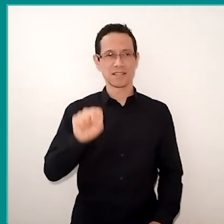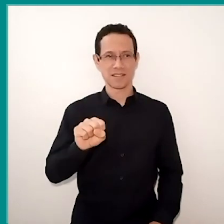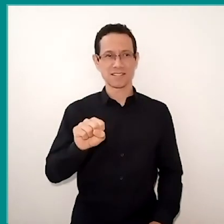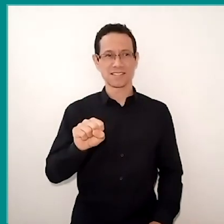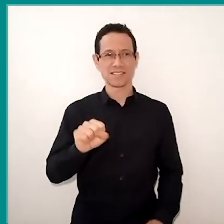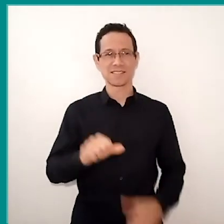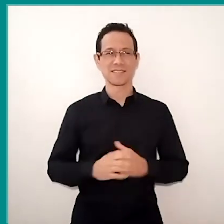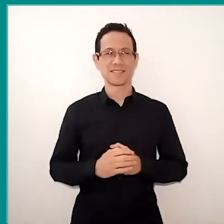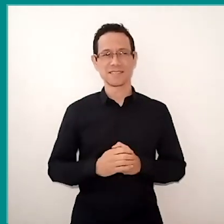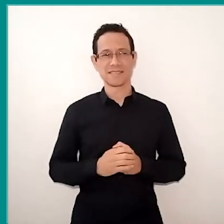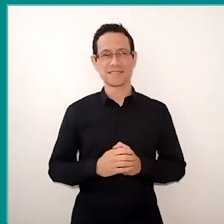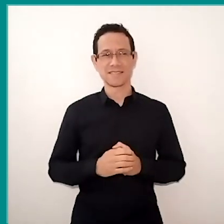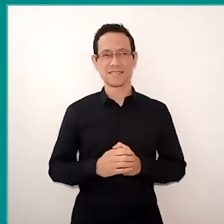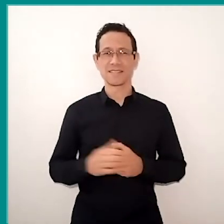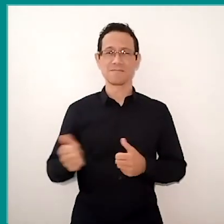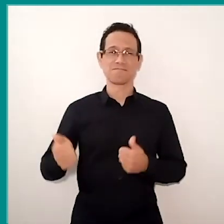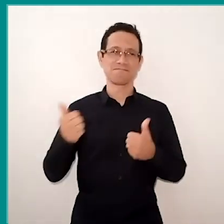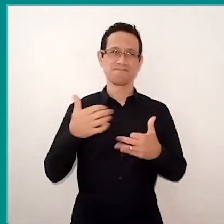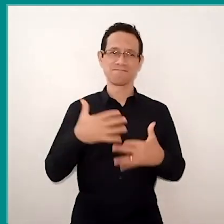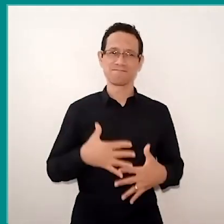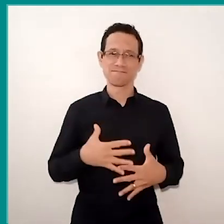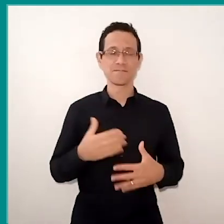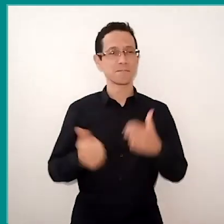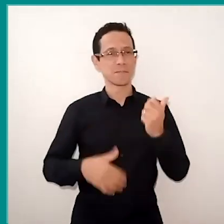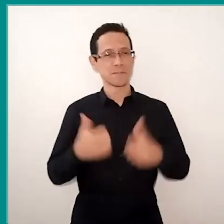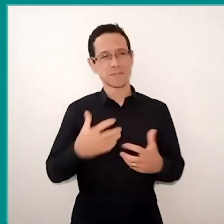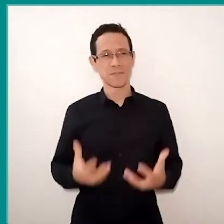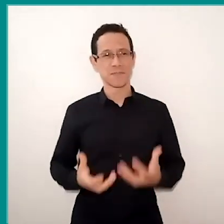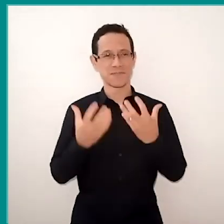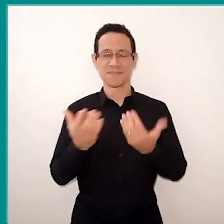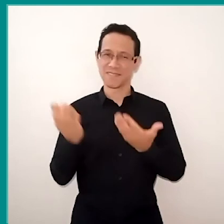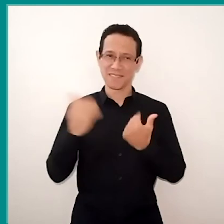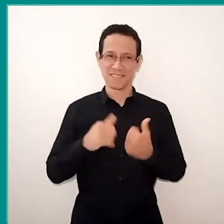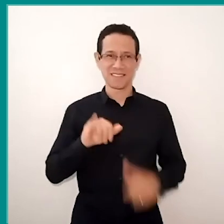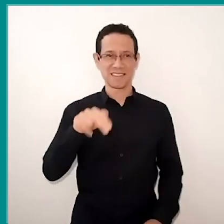to tell us here and inspire us. Inés, yo can go on.